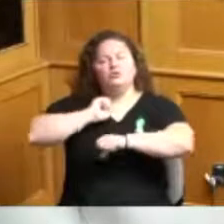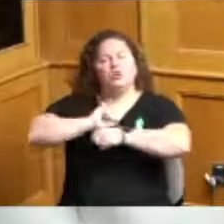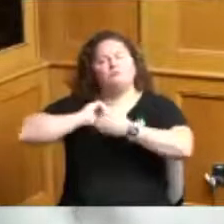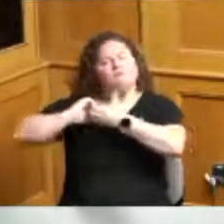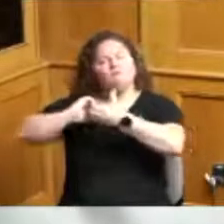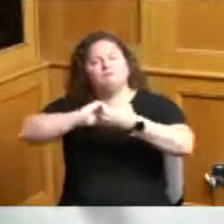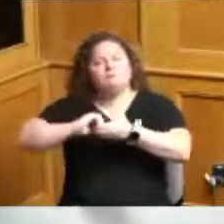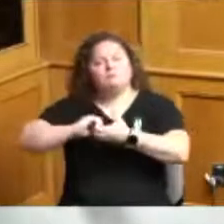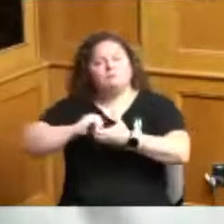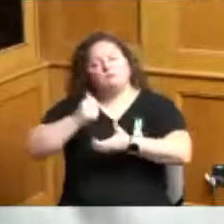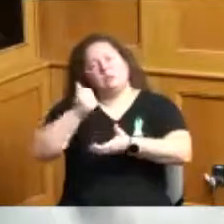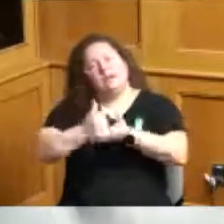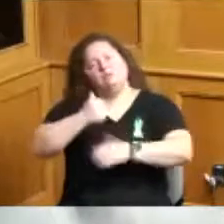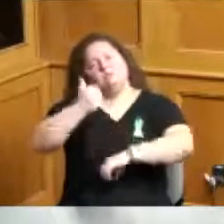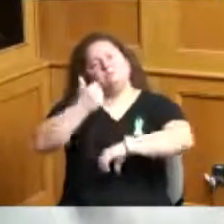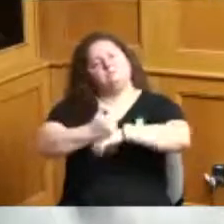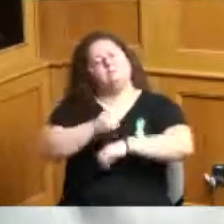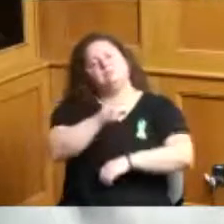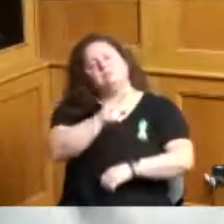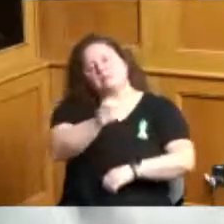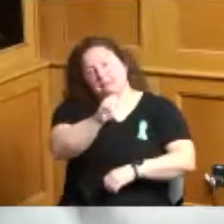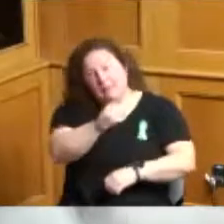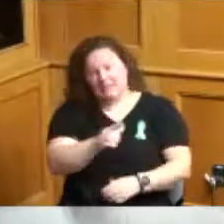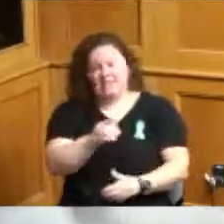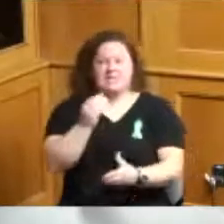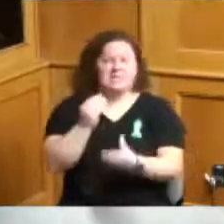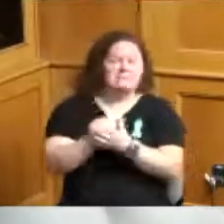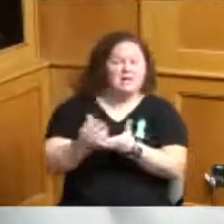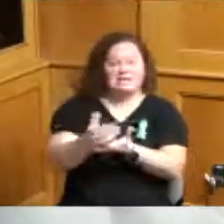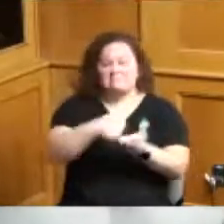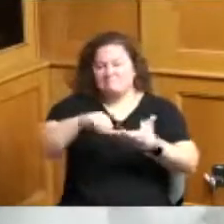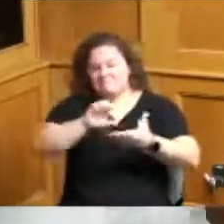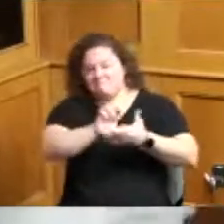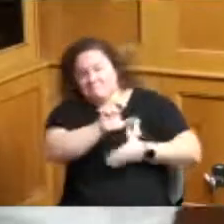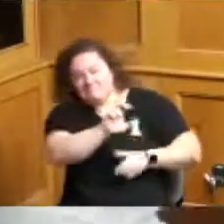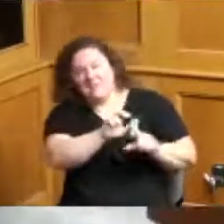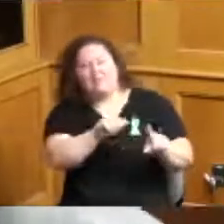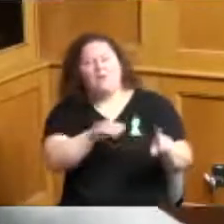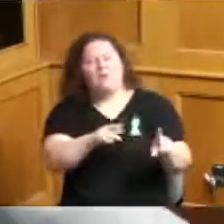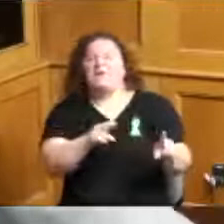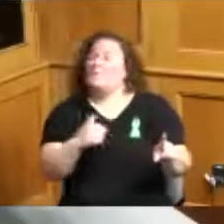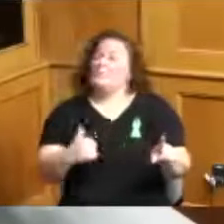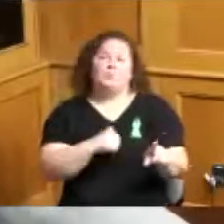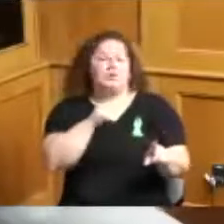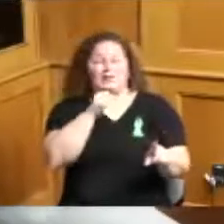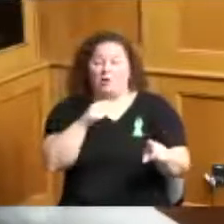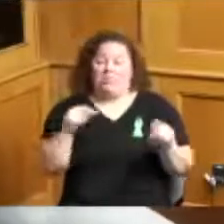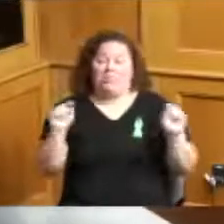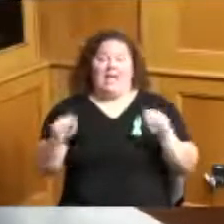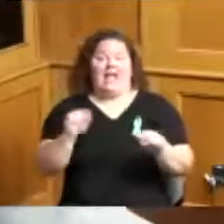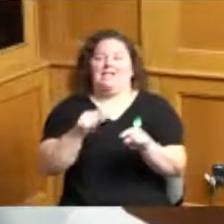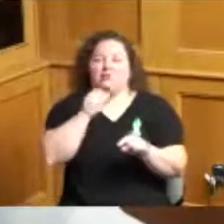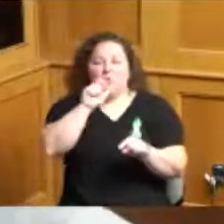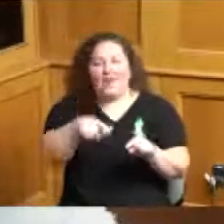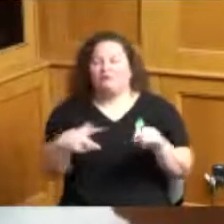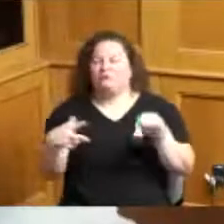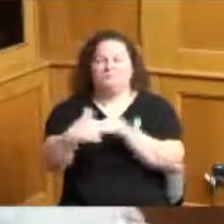money together so we don't have to cut off anybody either council on aging is our Administrator of